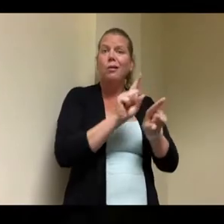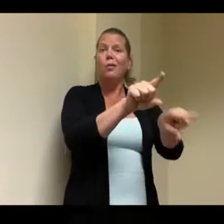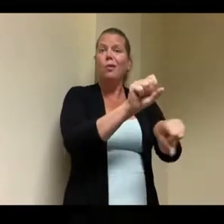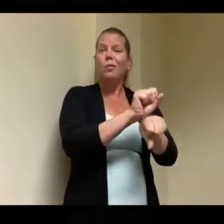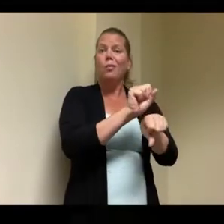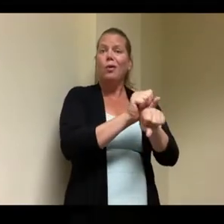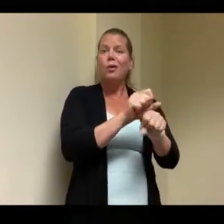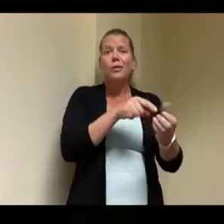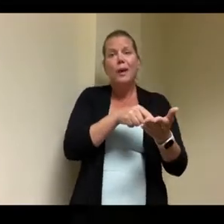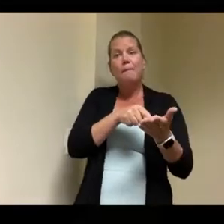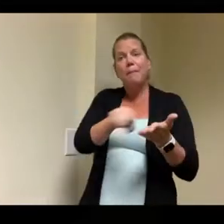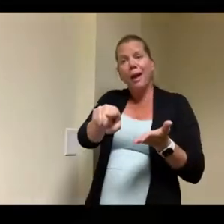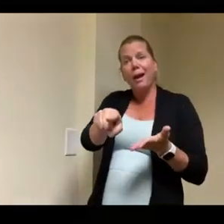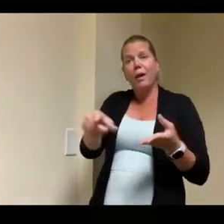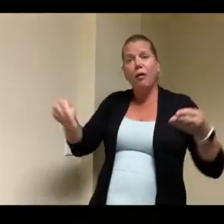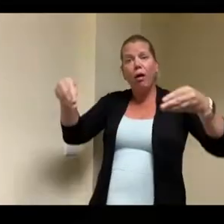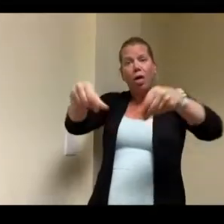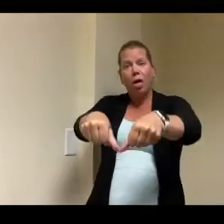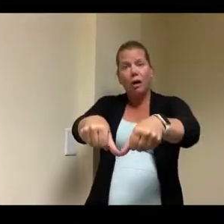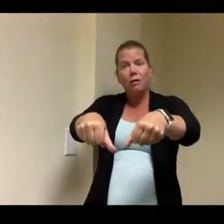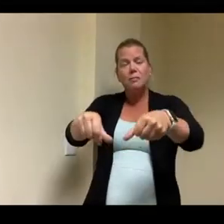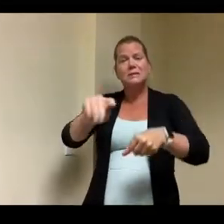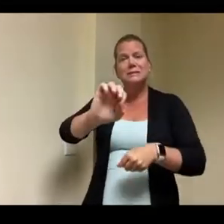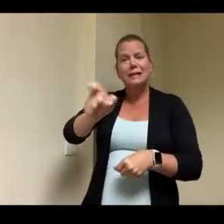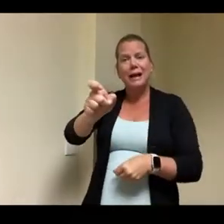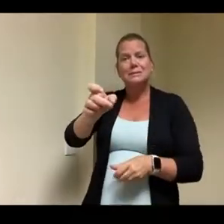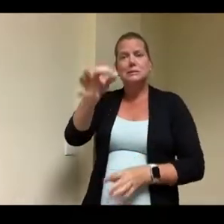uh mass health so those folks get off benefits